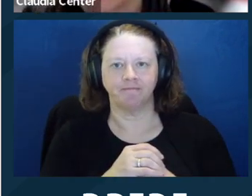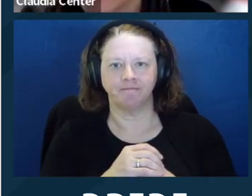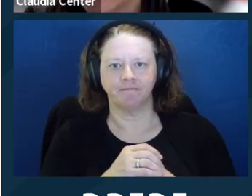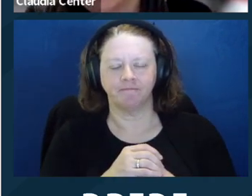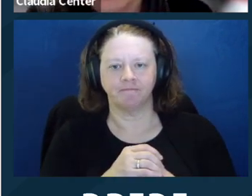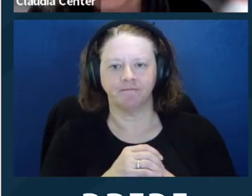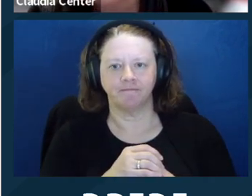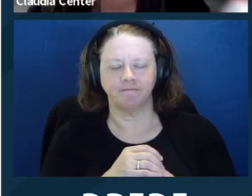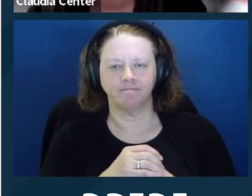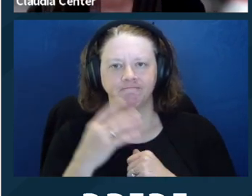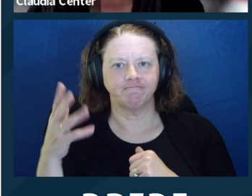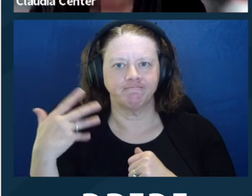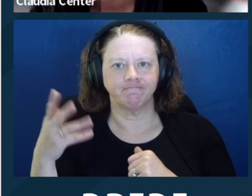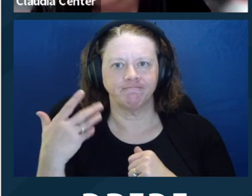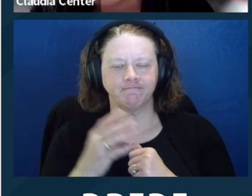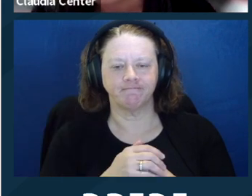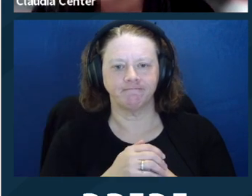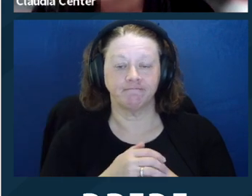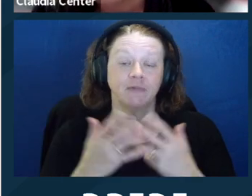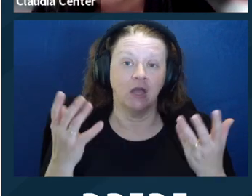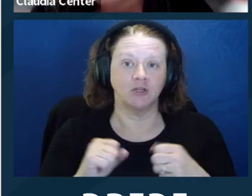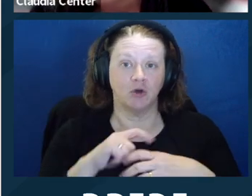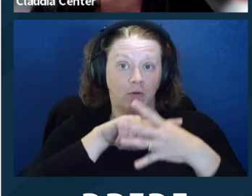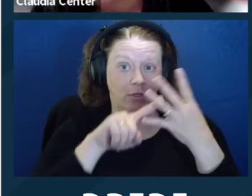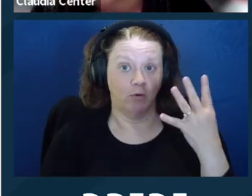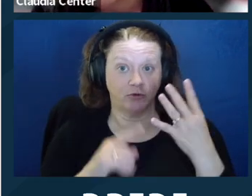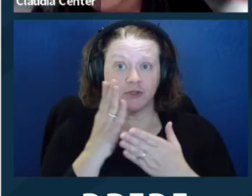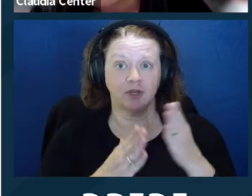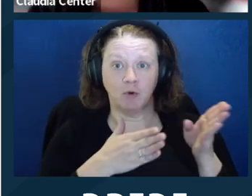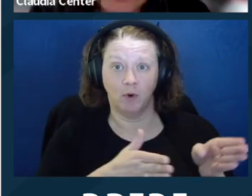can help. It's not always in the meeting, but it can be, you know, around getting the